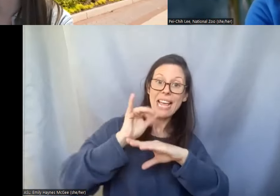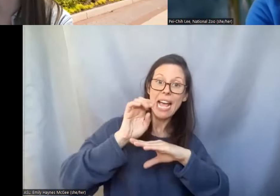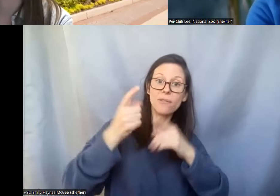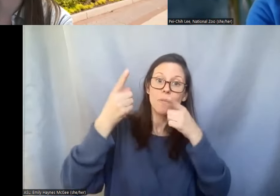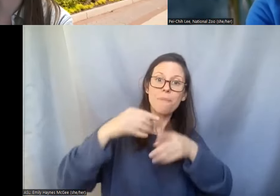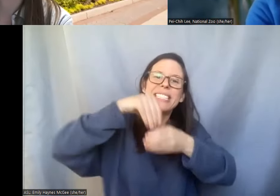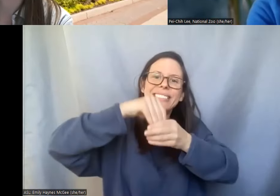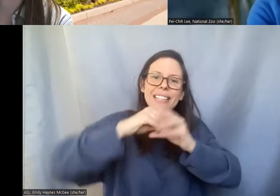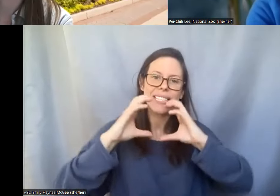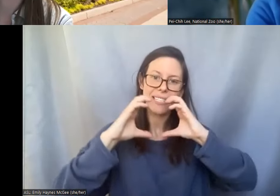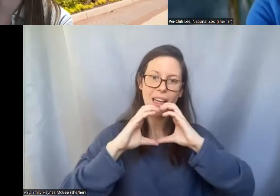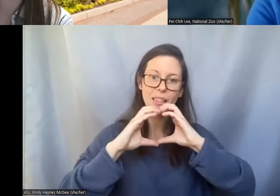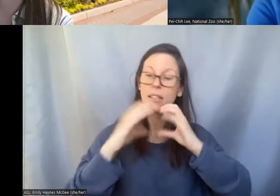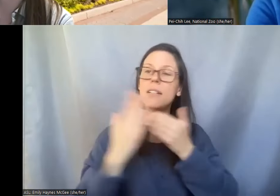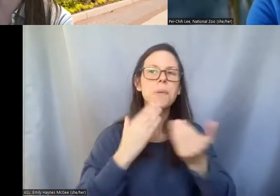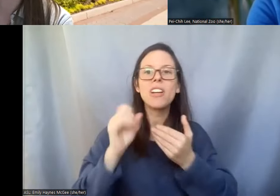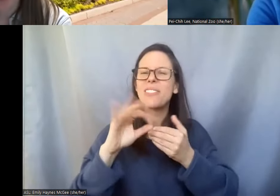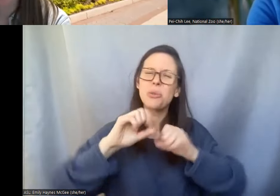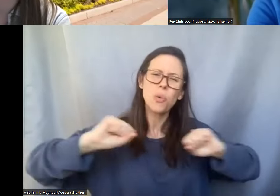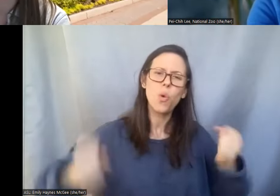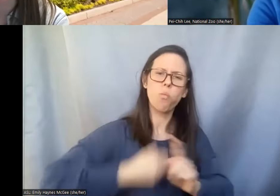even when we dump them into really really cold temperatures.